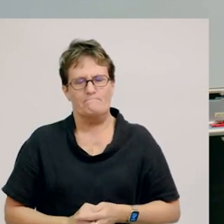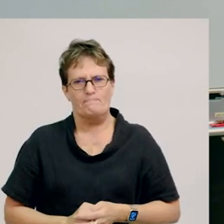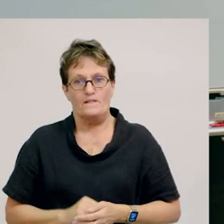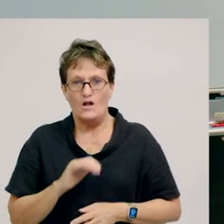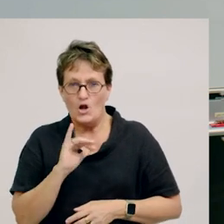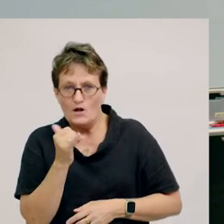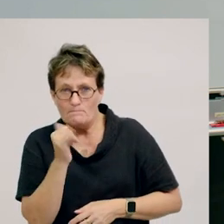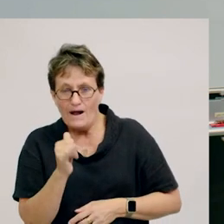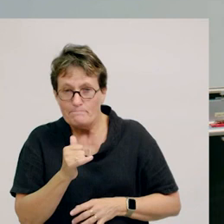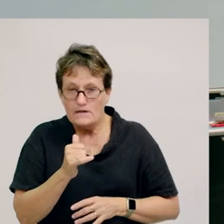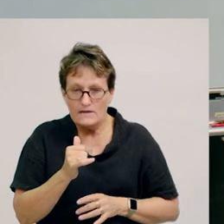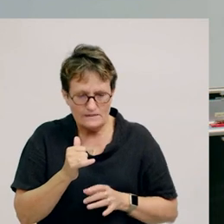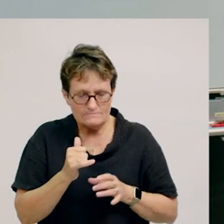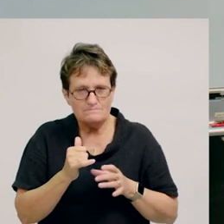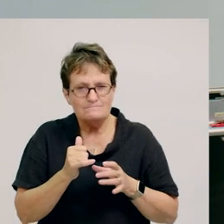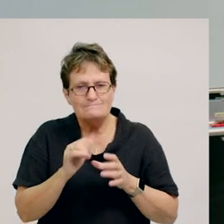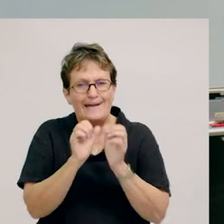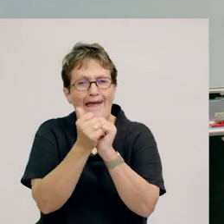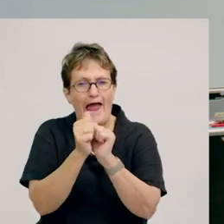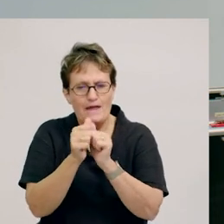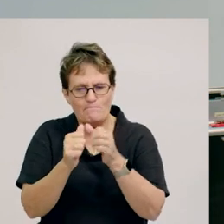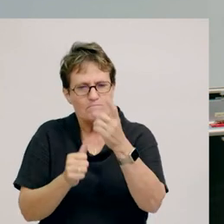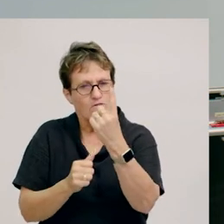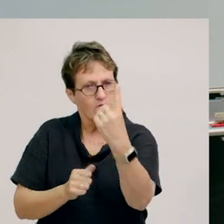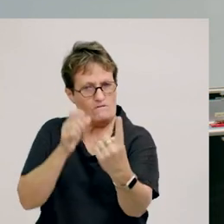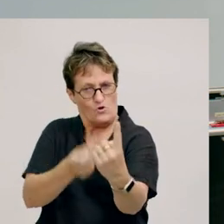Maybe you’ve got something like this old game of quoits.